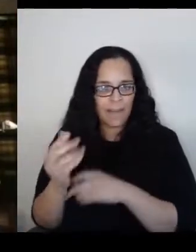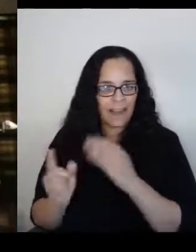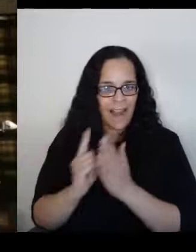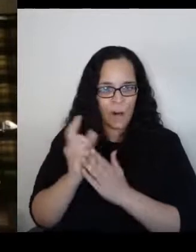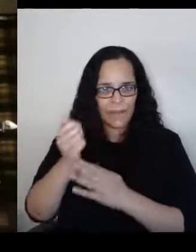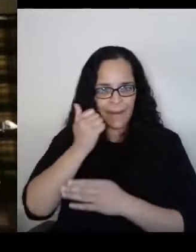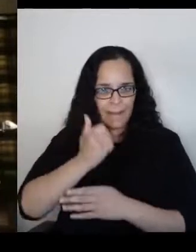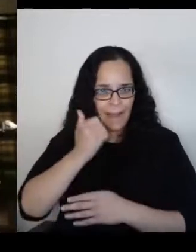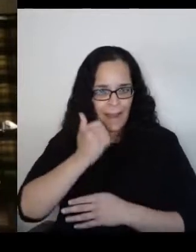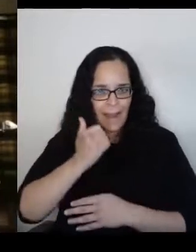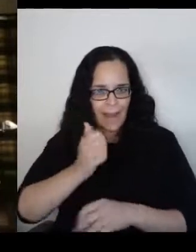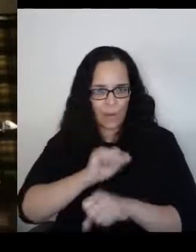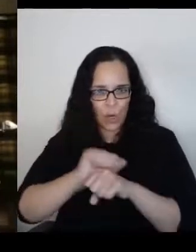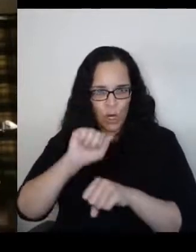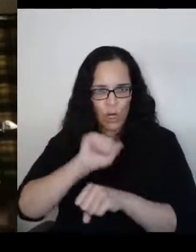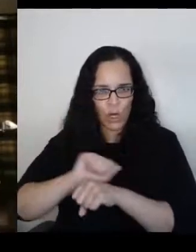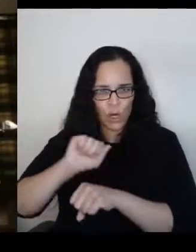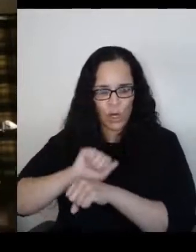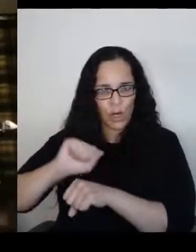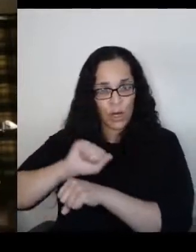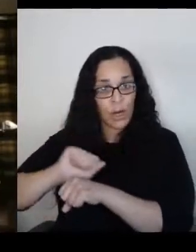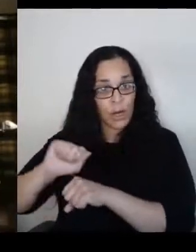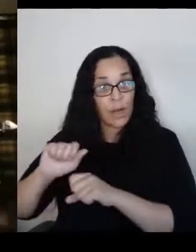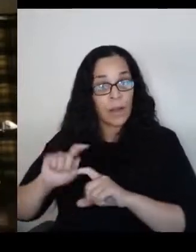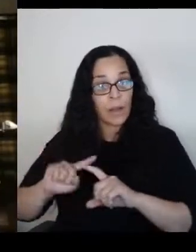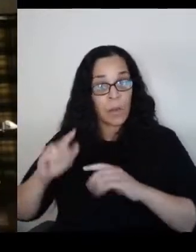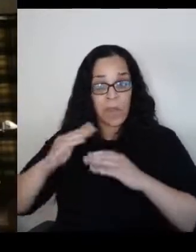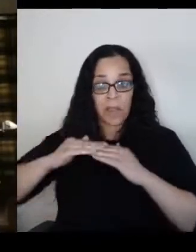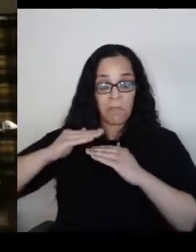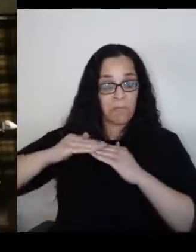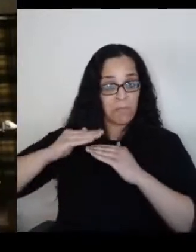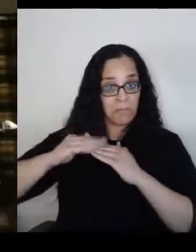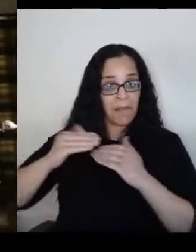but at least they had a life.